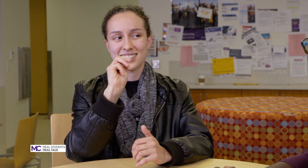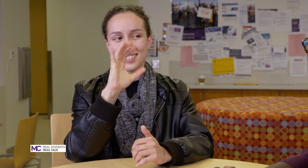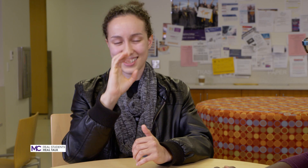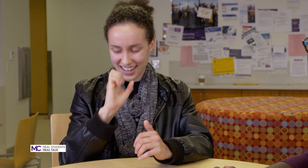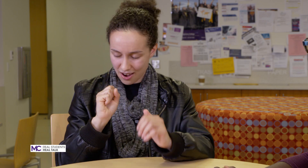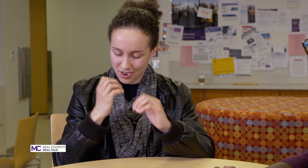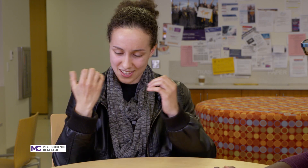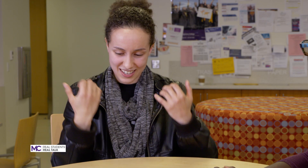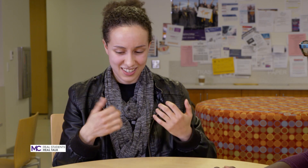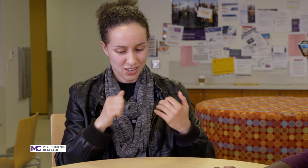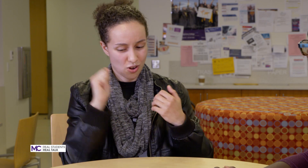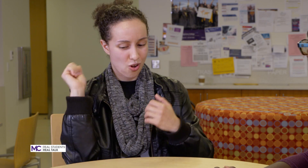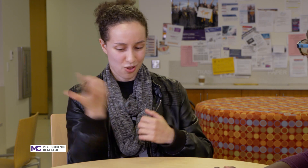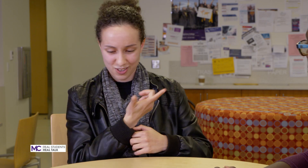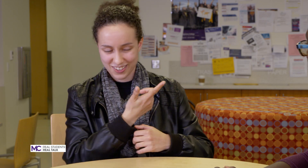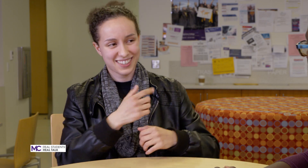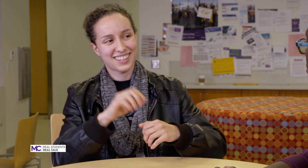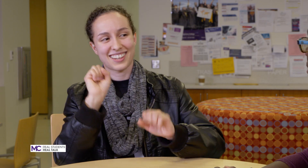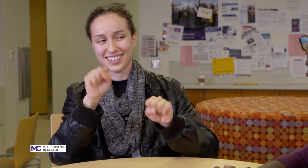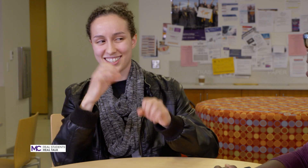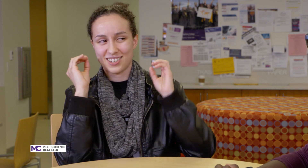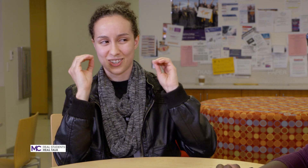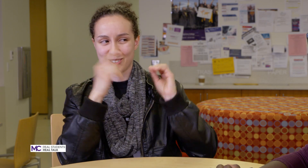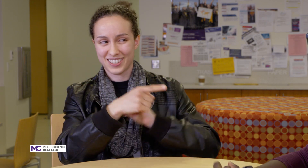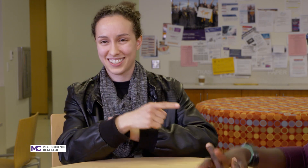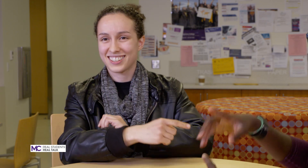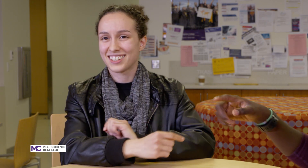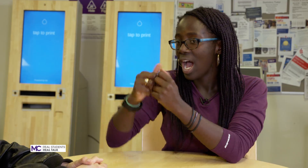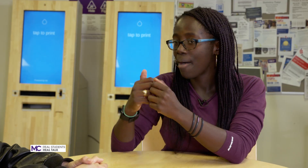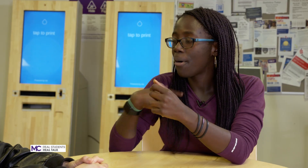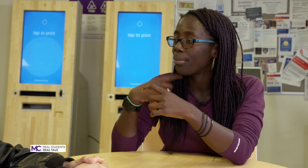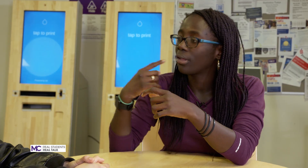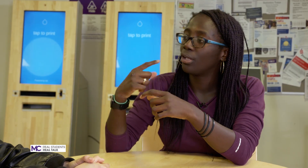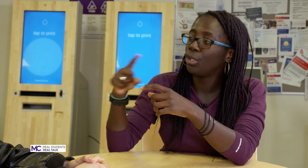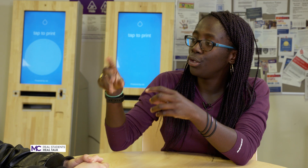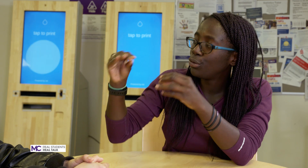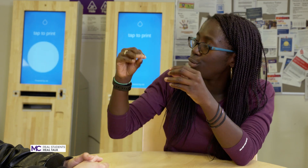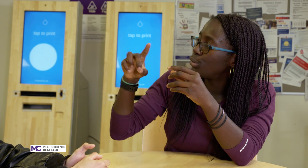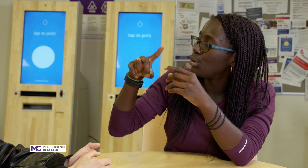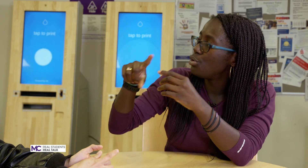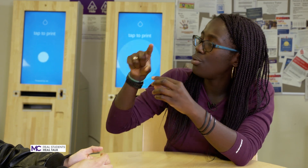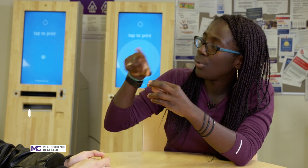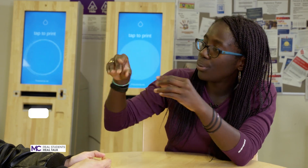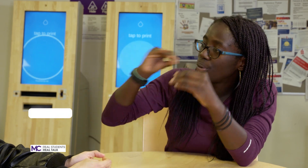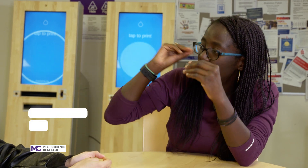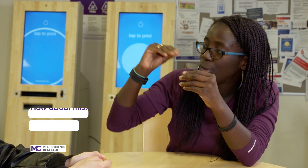everything how about this you teach